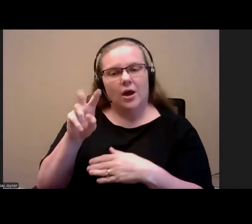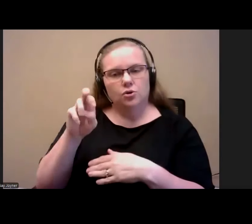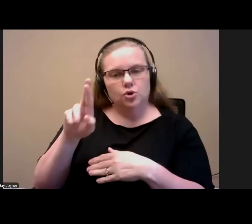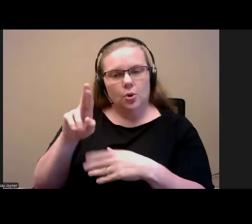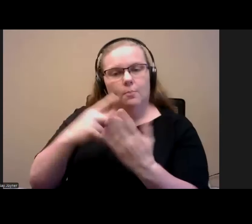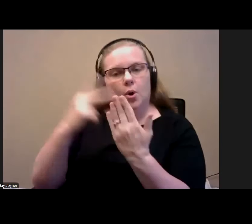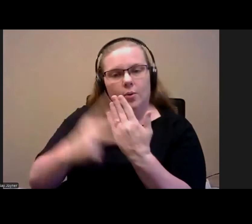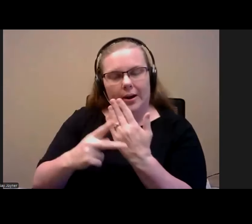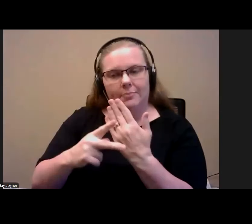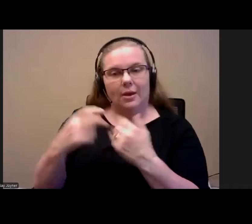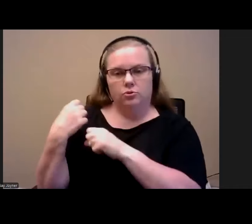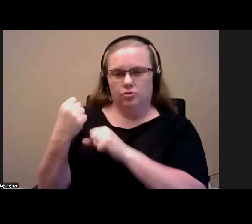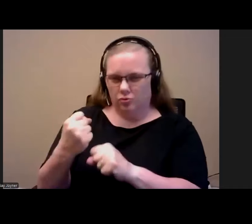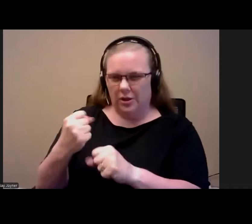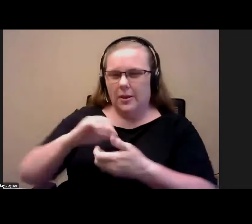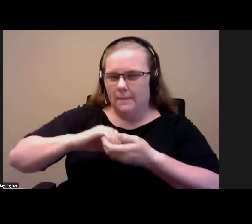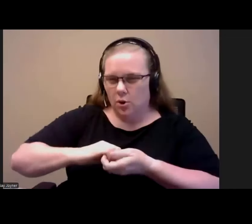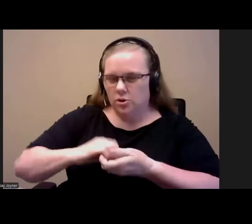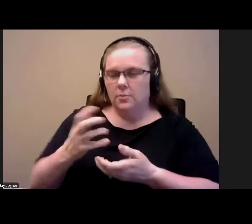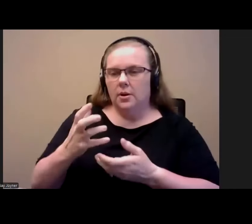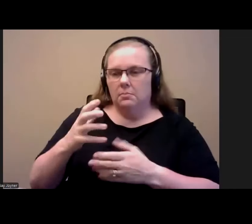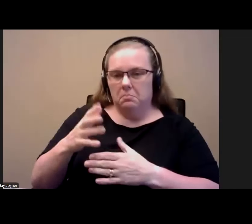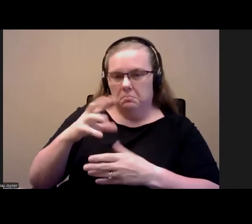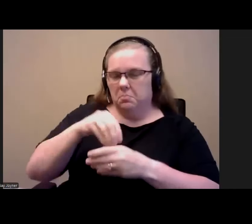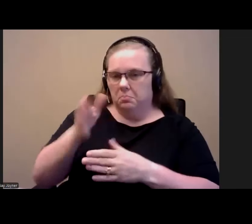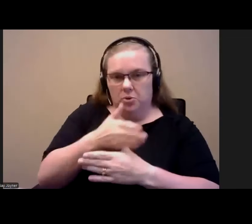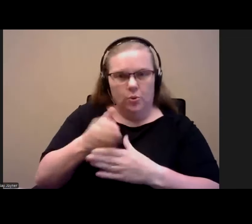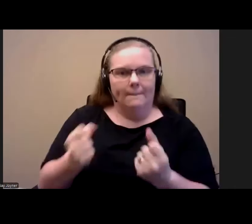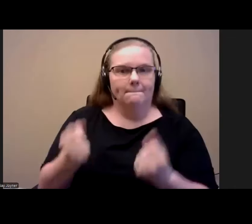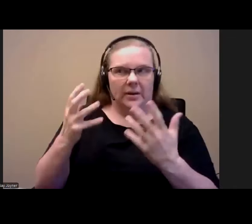partnerships between the many thousands of public housing authorities across the